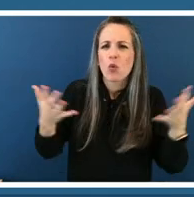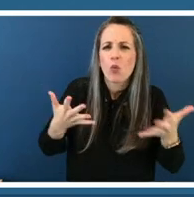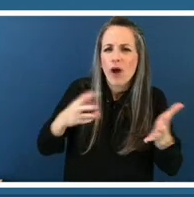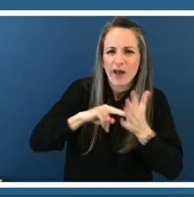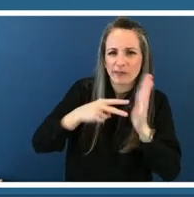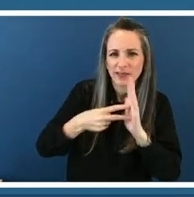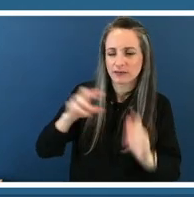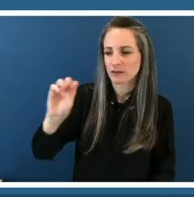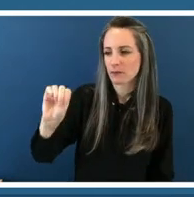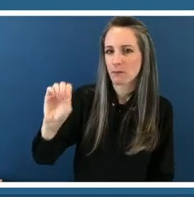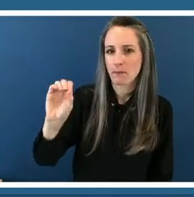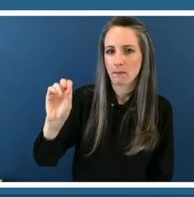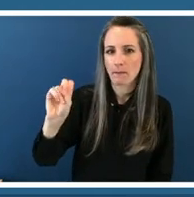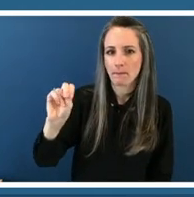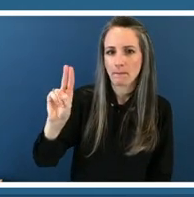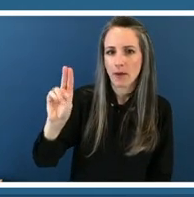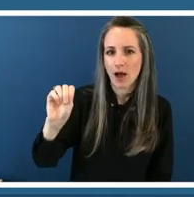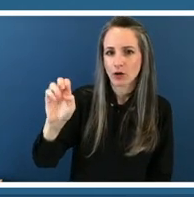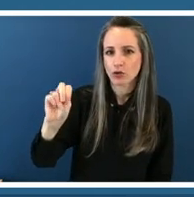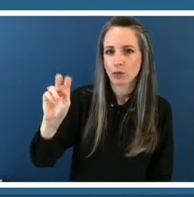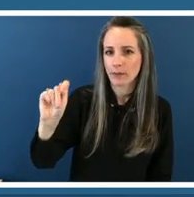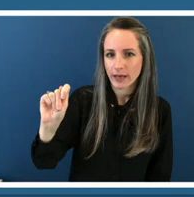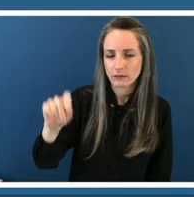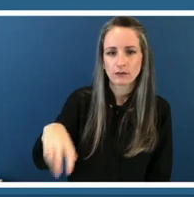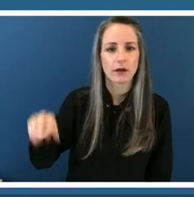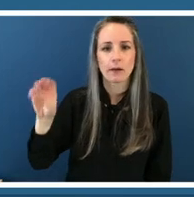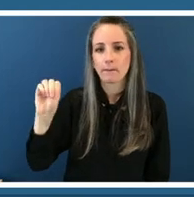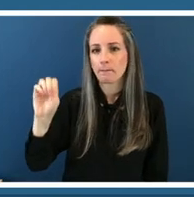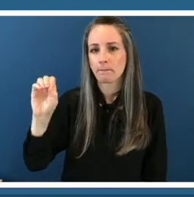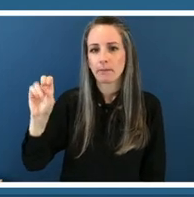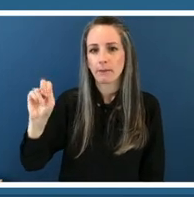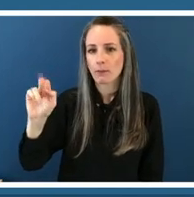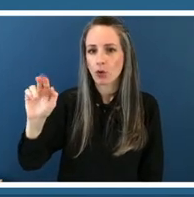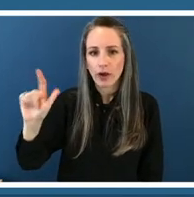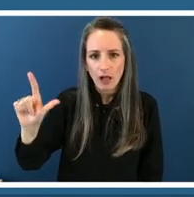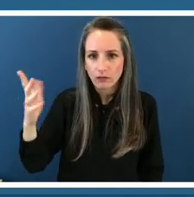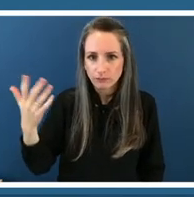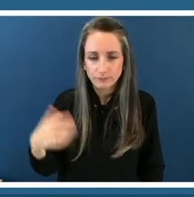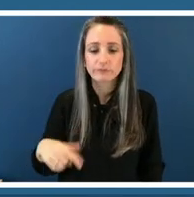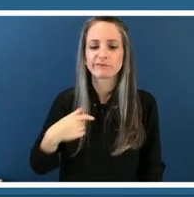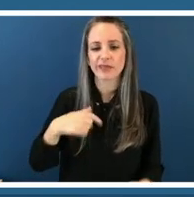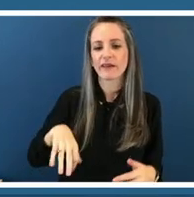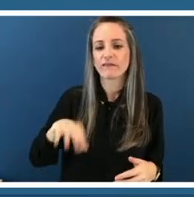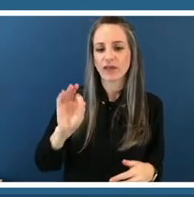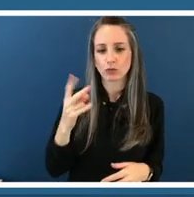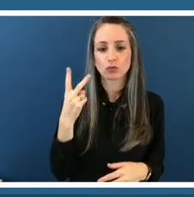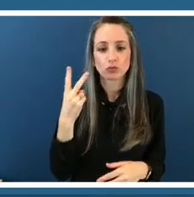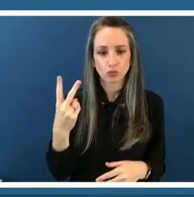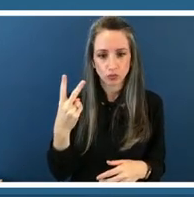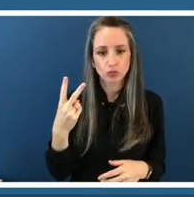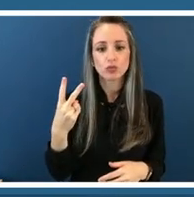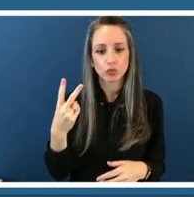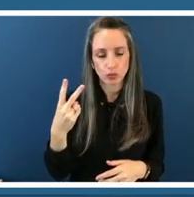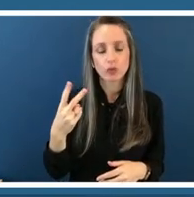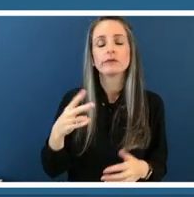um i found two definitions that i really like that i use in my practice from the